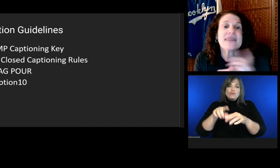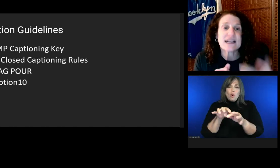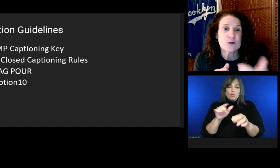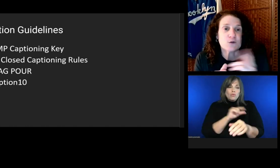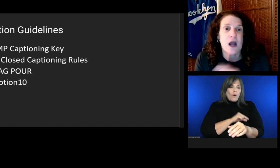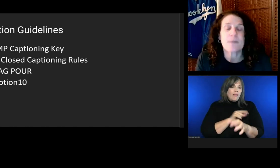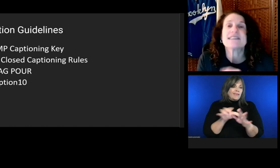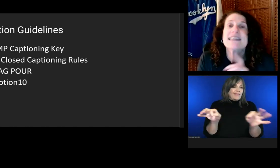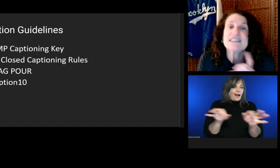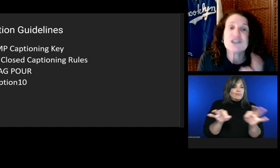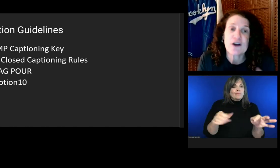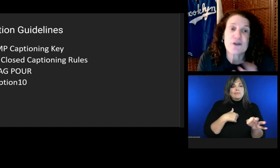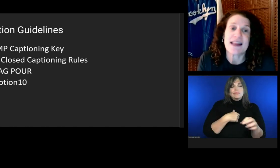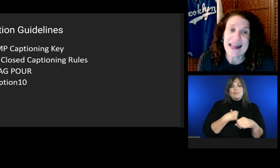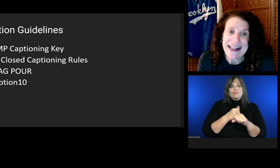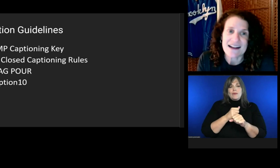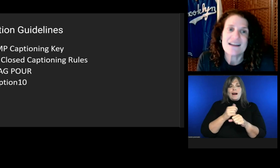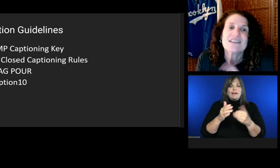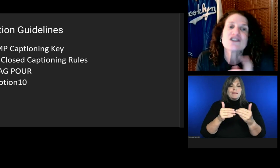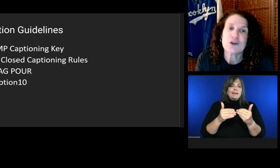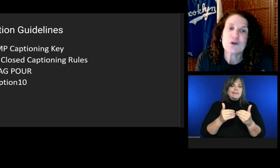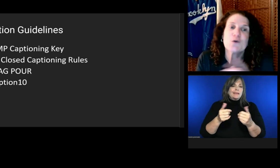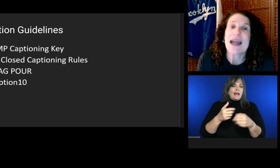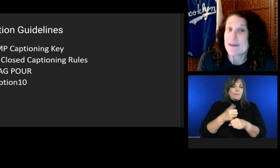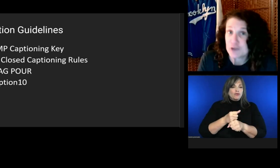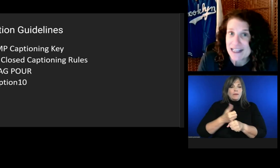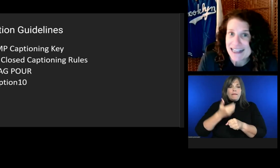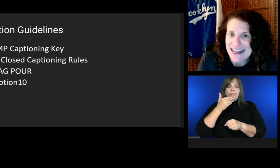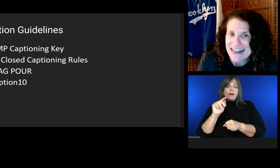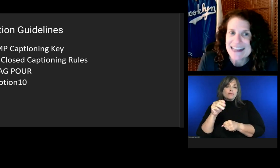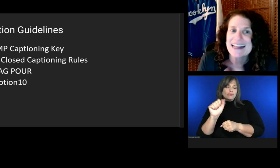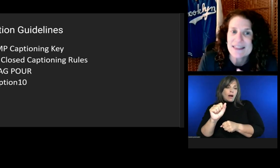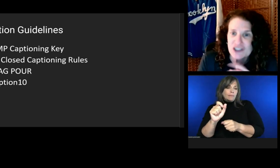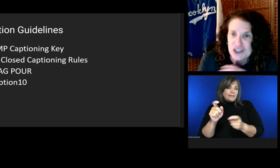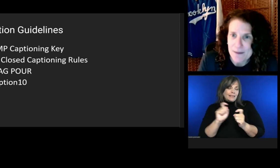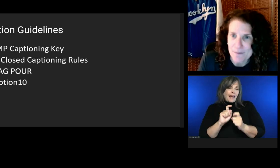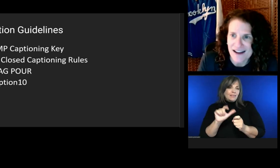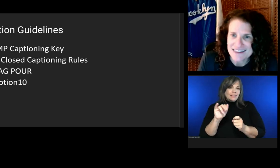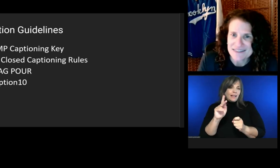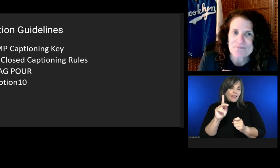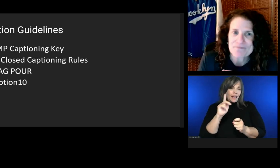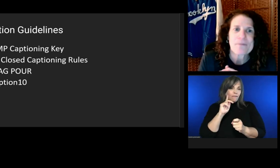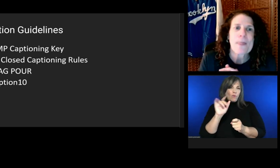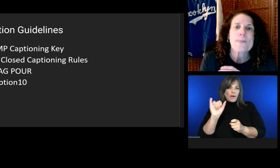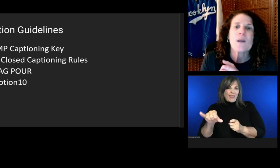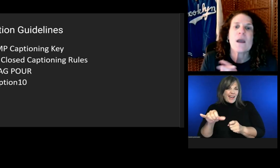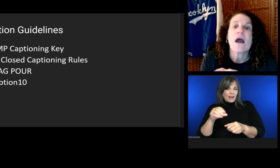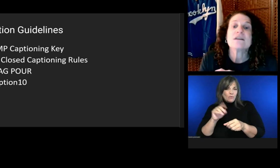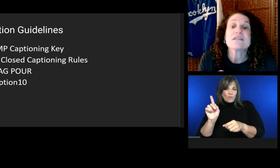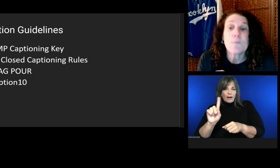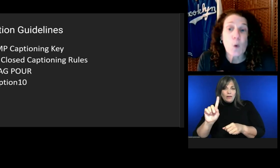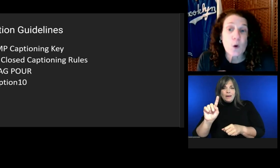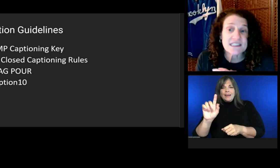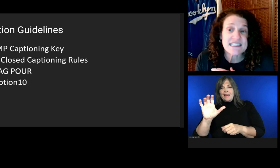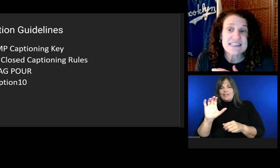He shared the link to the captioning key in the chat box.